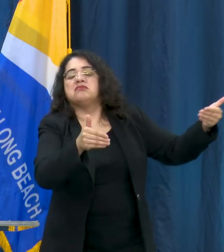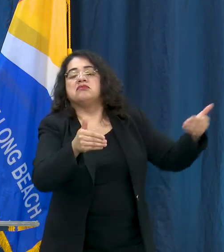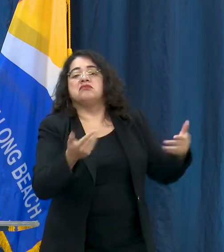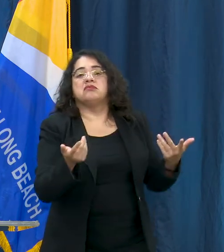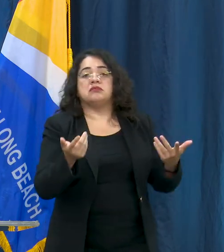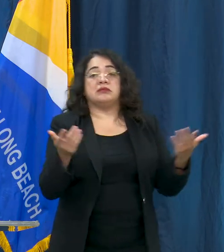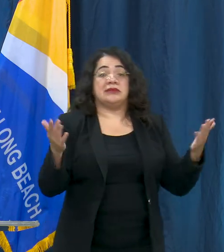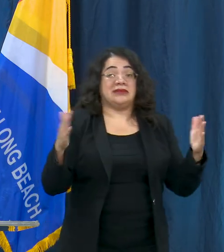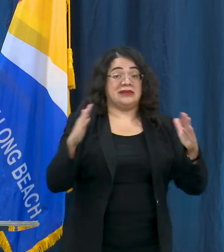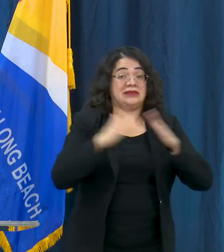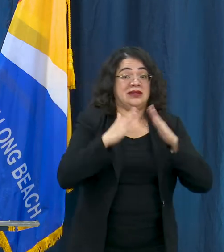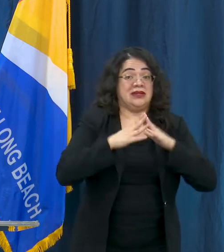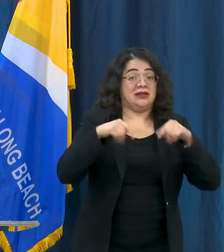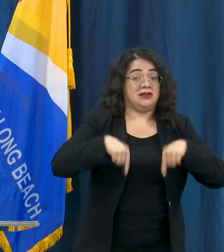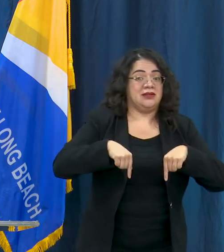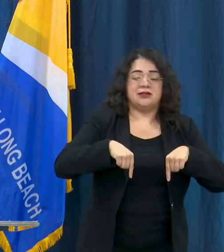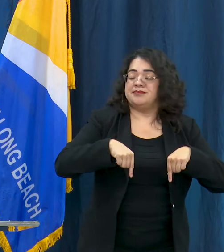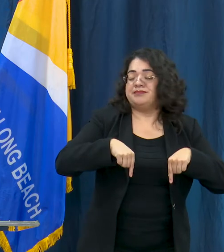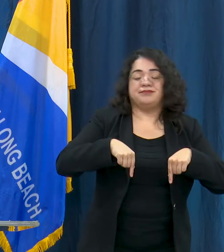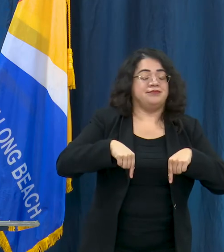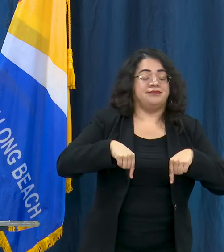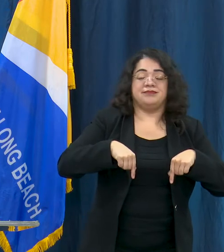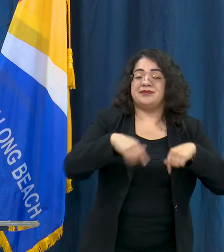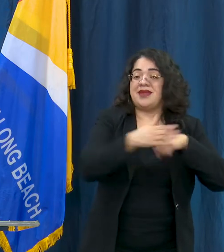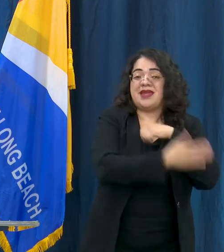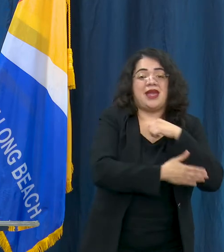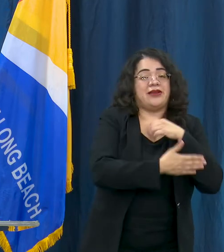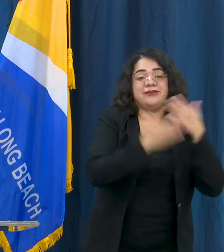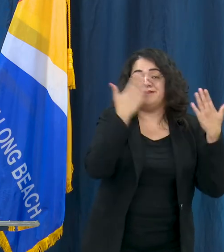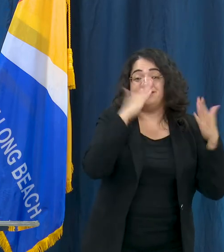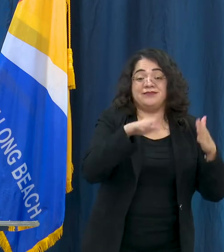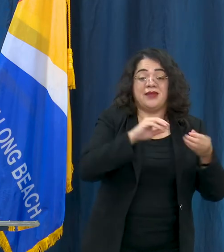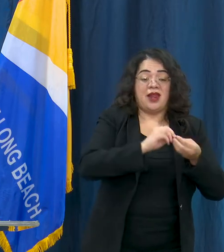depending on what the data looks like this week and so